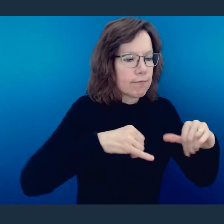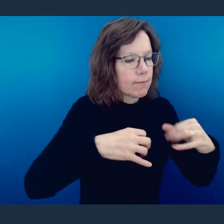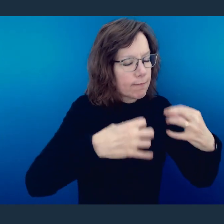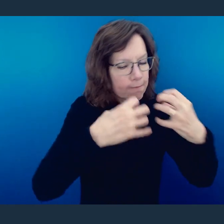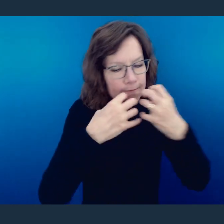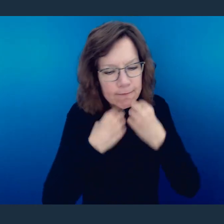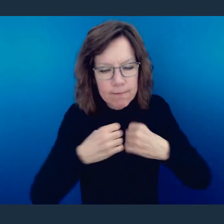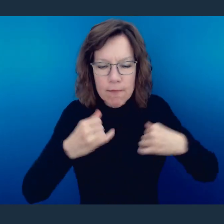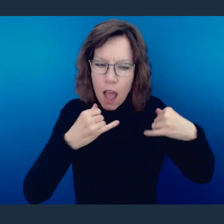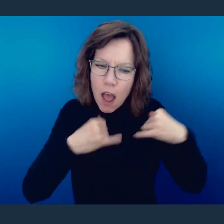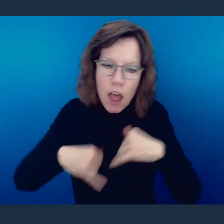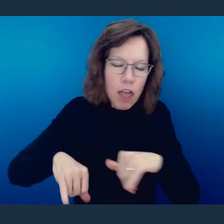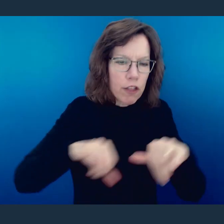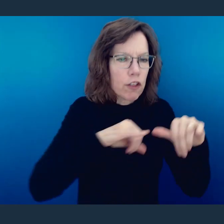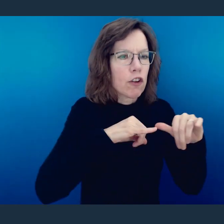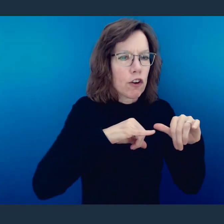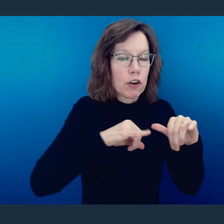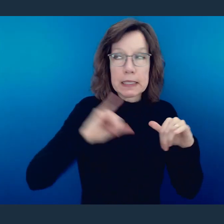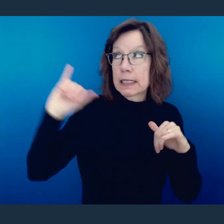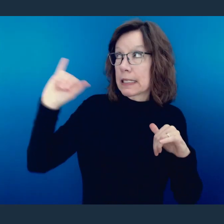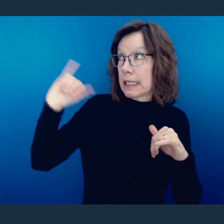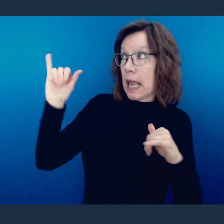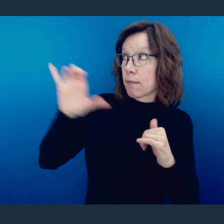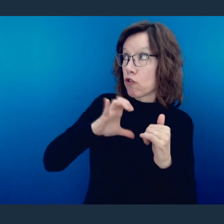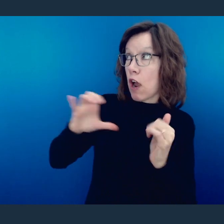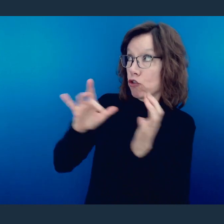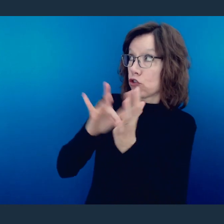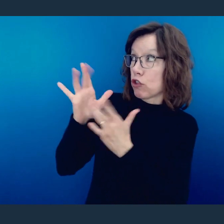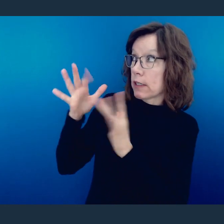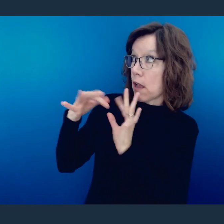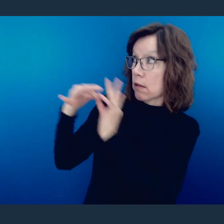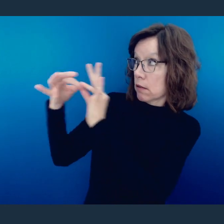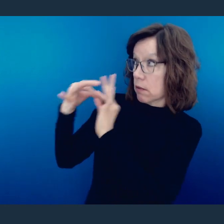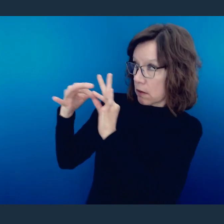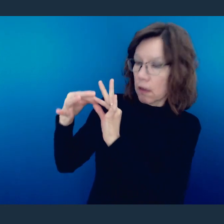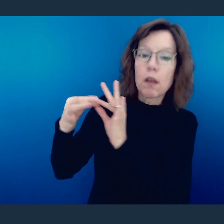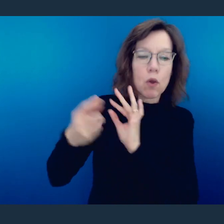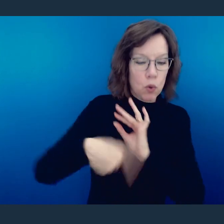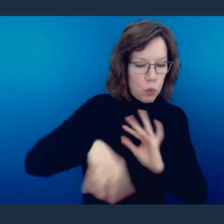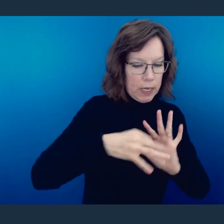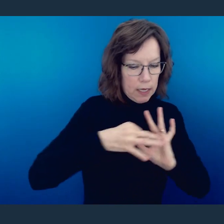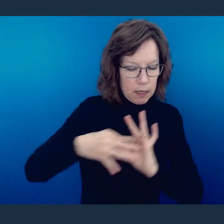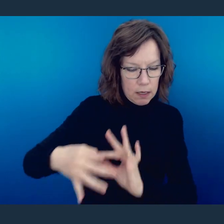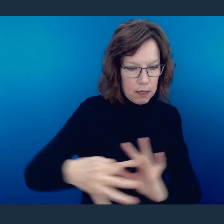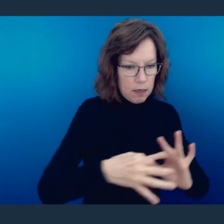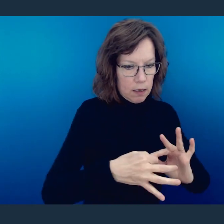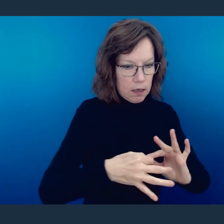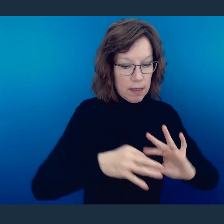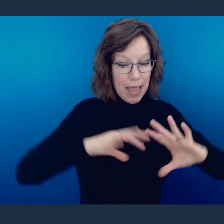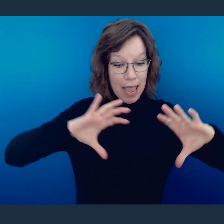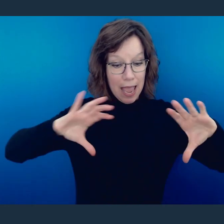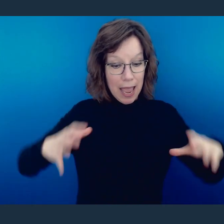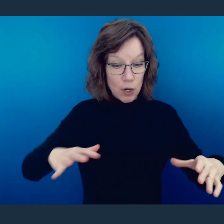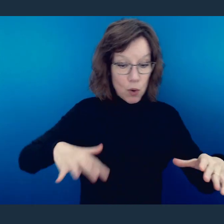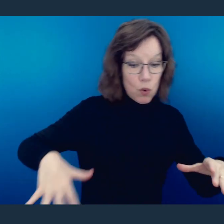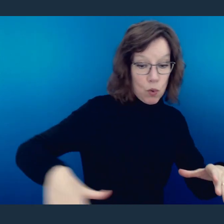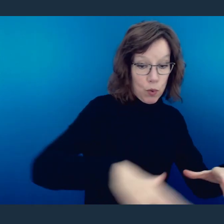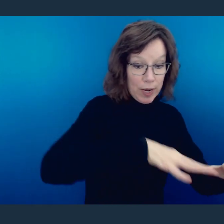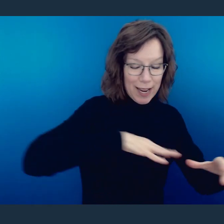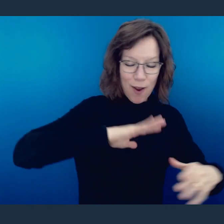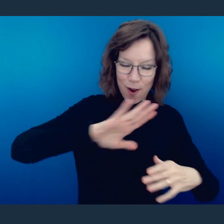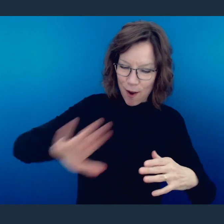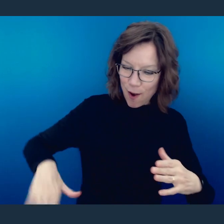with one another in accordance with Christ Jesus that together you all may, with one